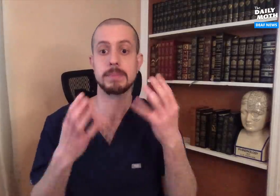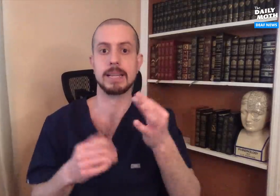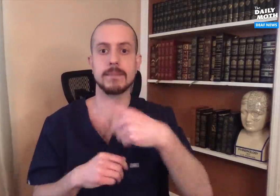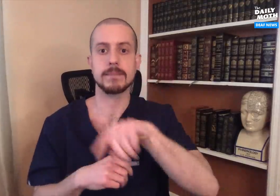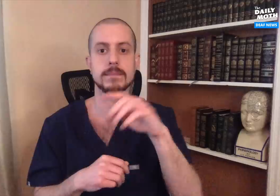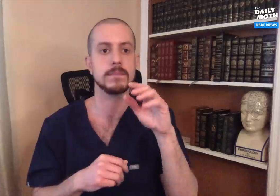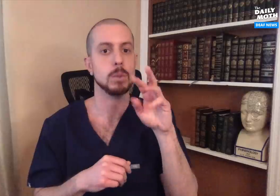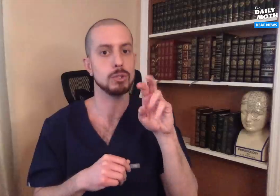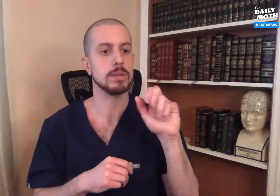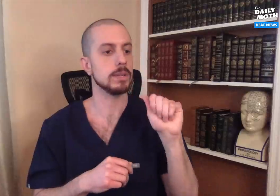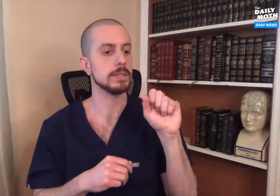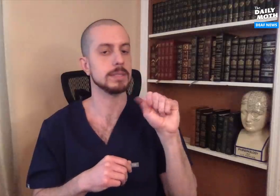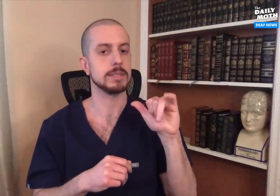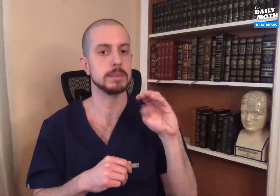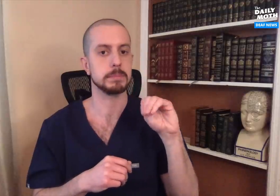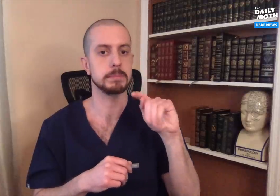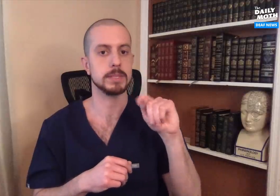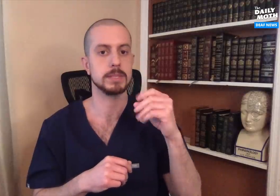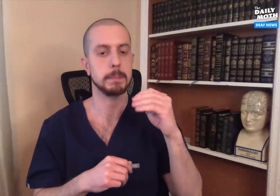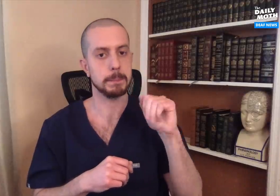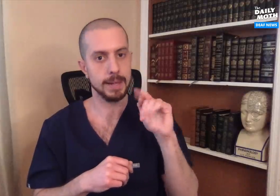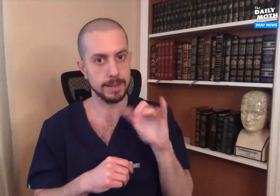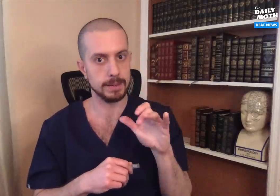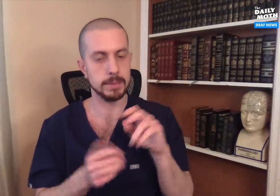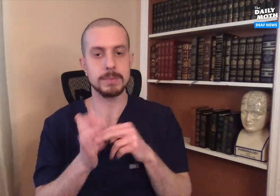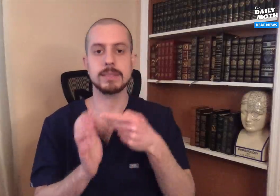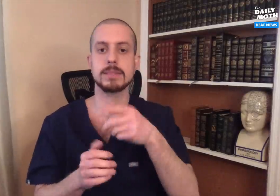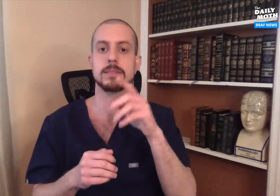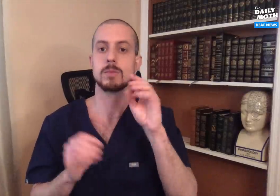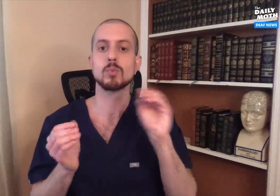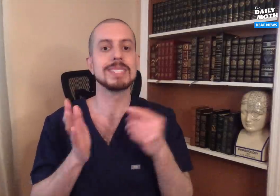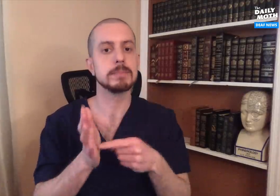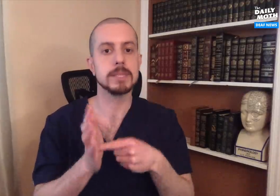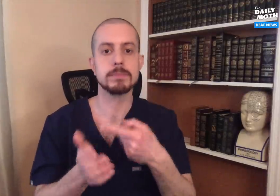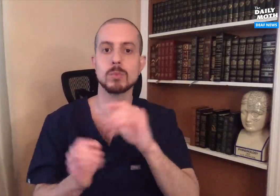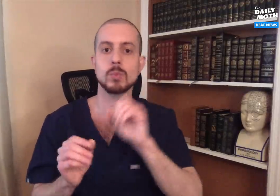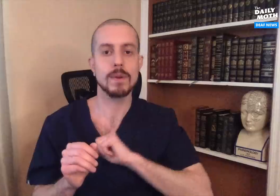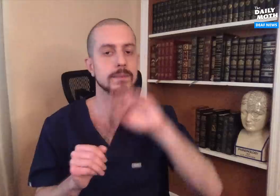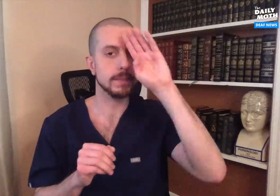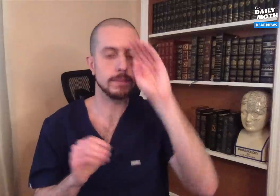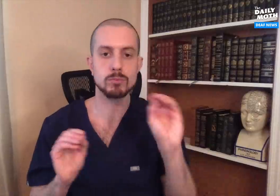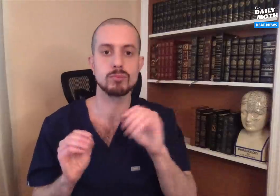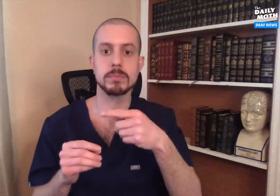It means many of them were asymptomatic - meaning they did not show symptoms of a cough or a fever,